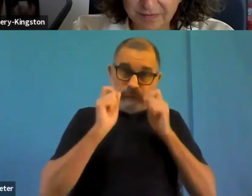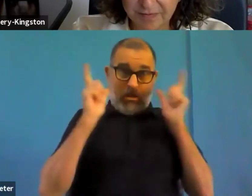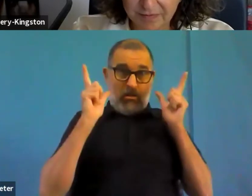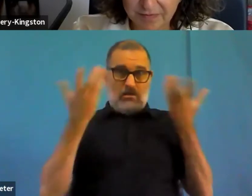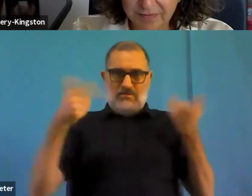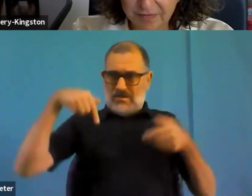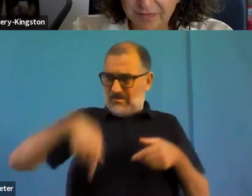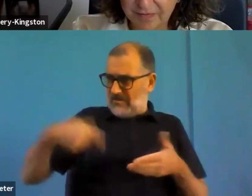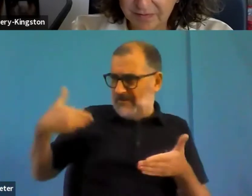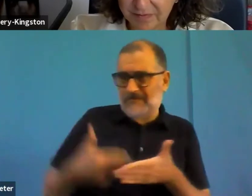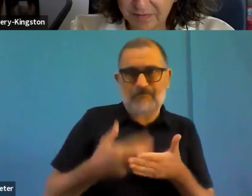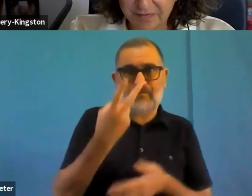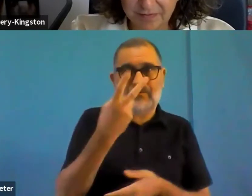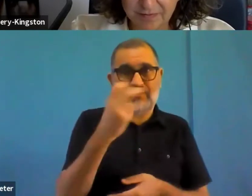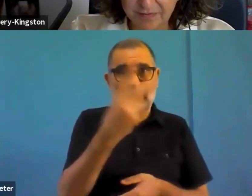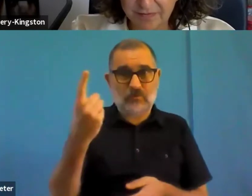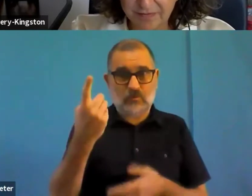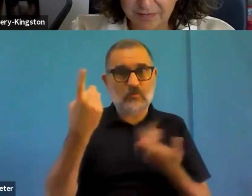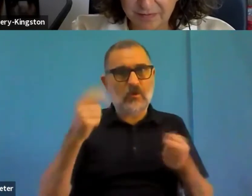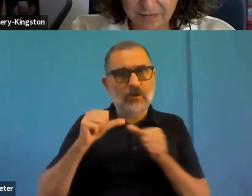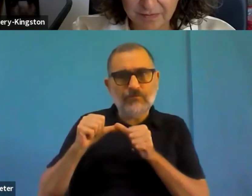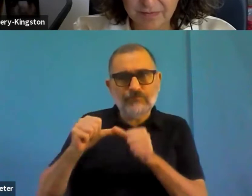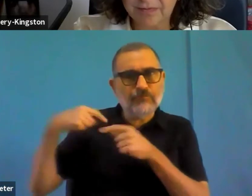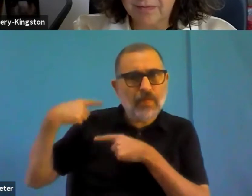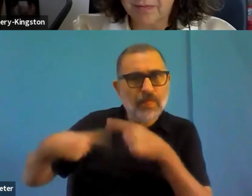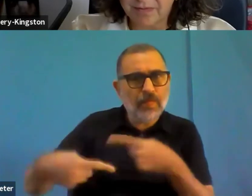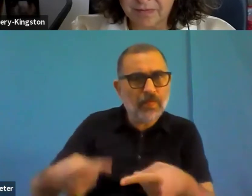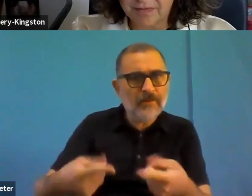I think you realize that, really, I do believe in policies and regulations.